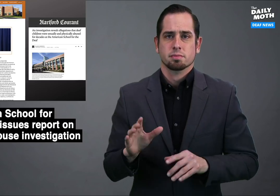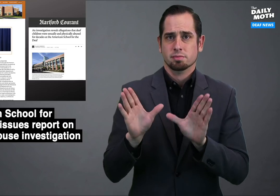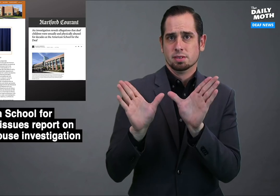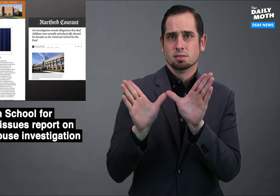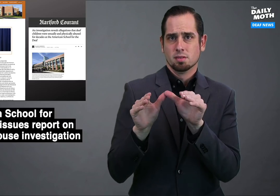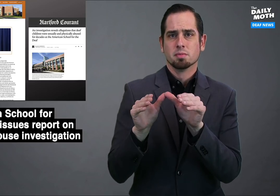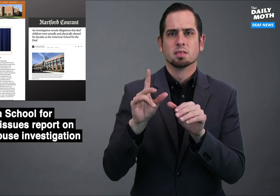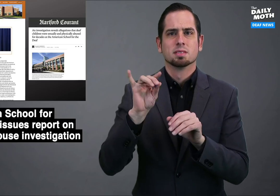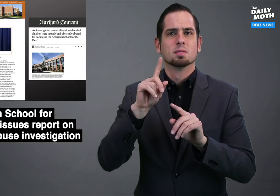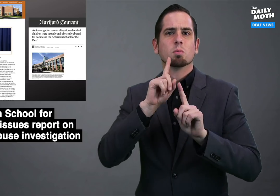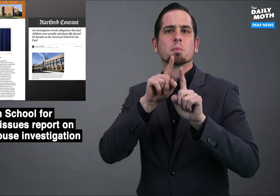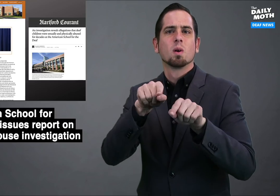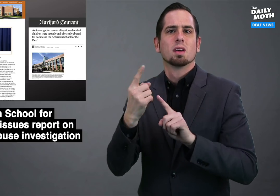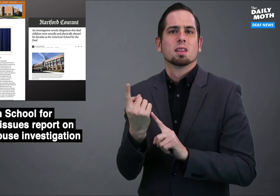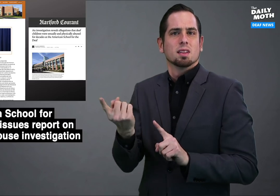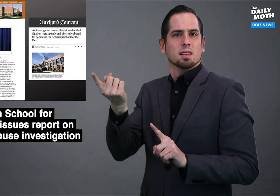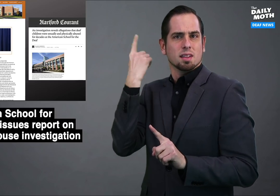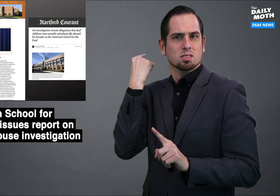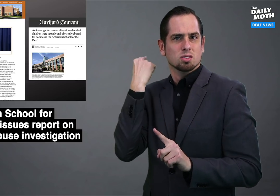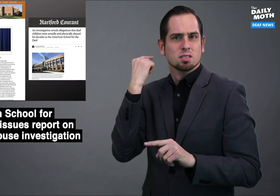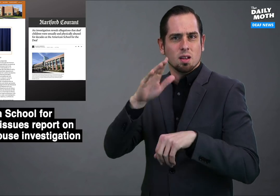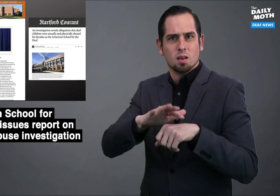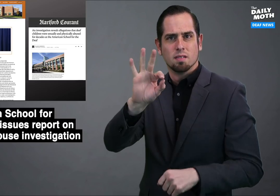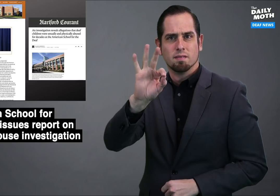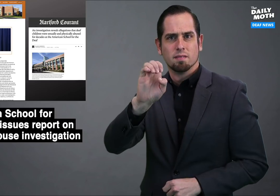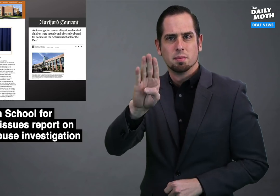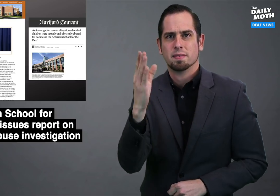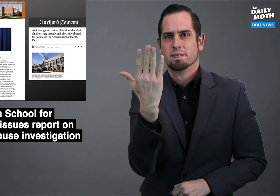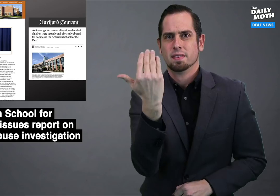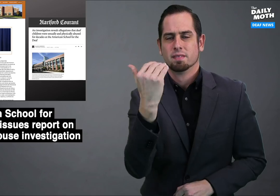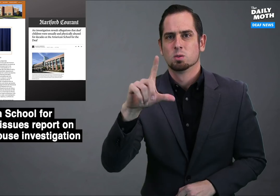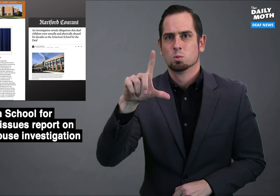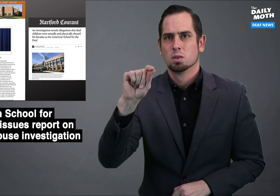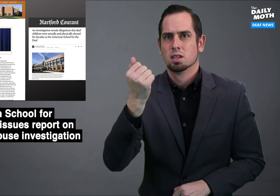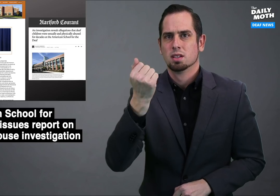The Daily Moth reported last year on February 15, 2019